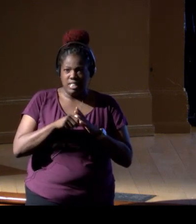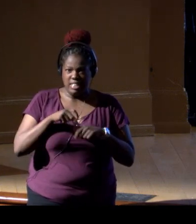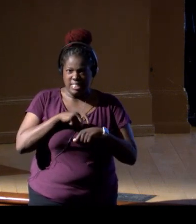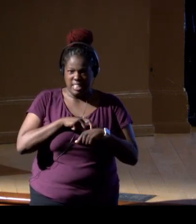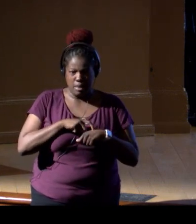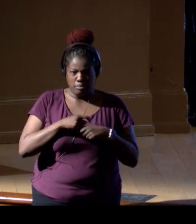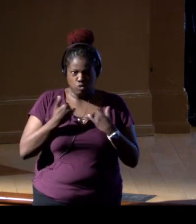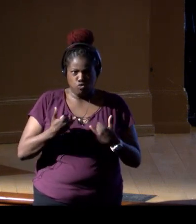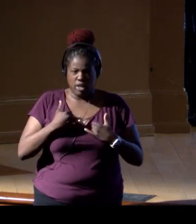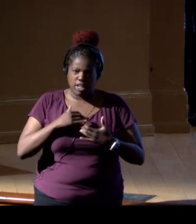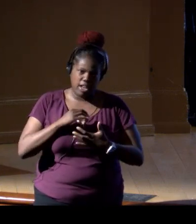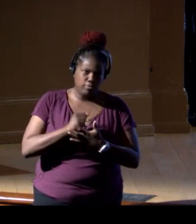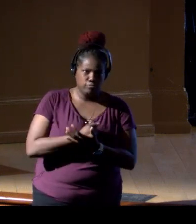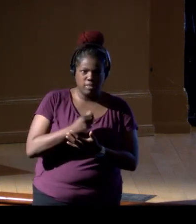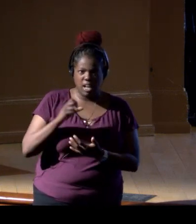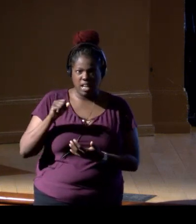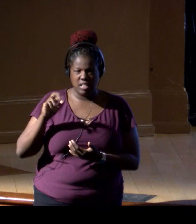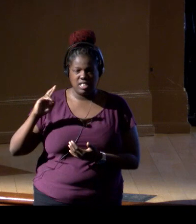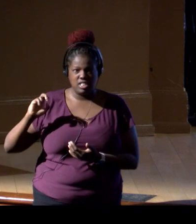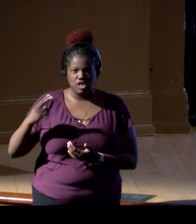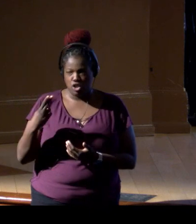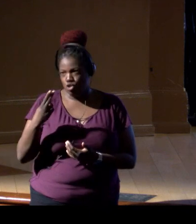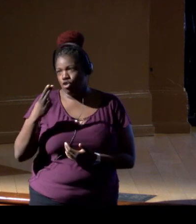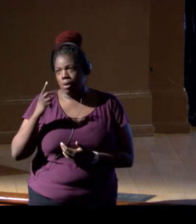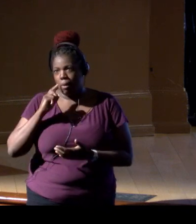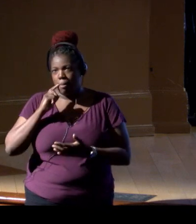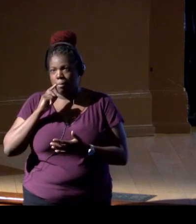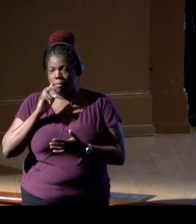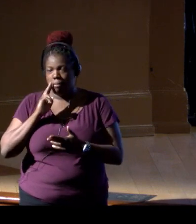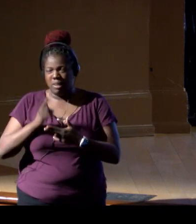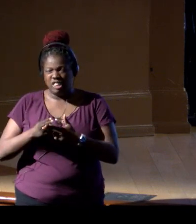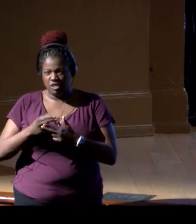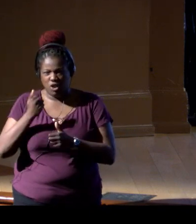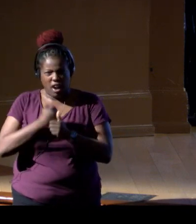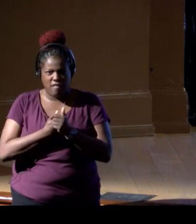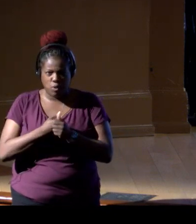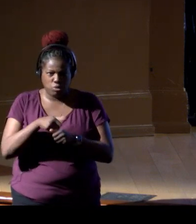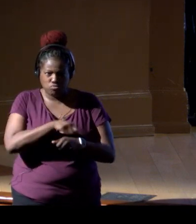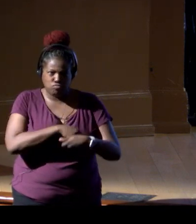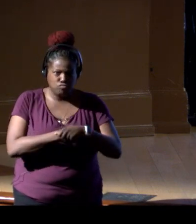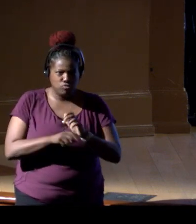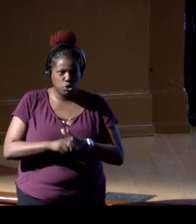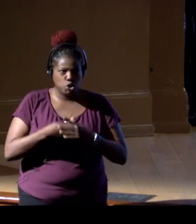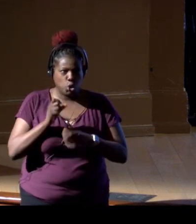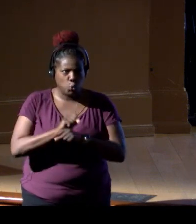and as Sarah said, for all hands on deck. The time is now. The technology's there.